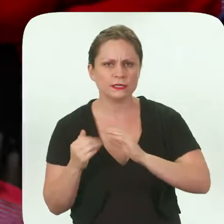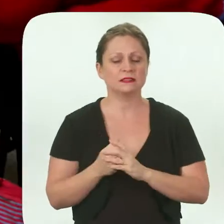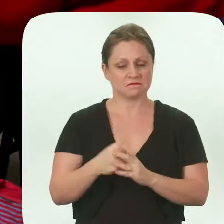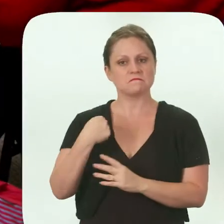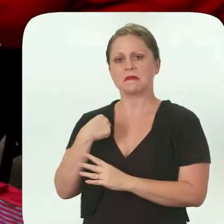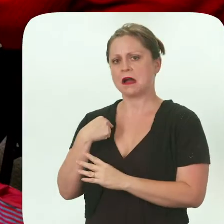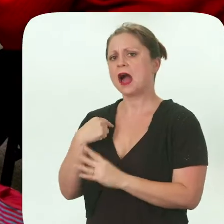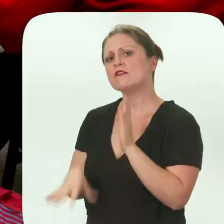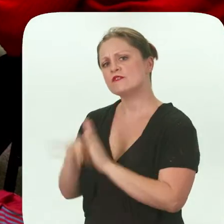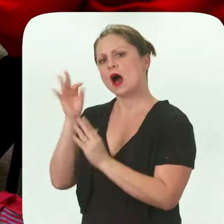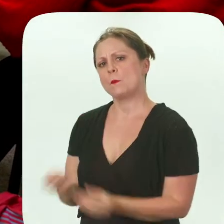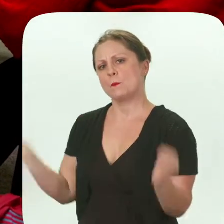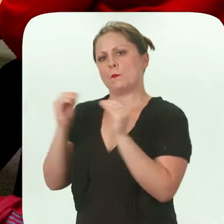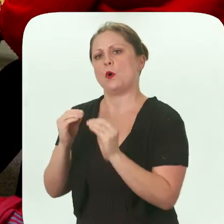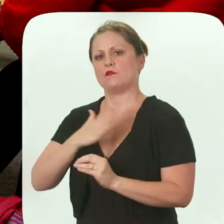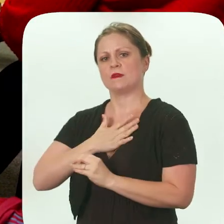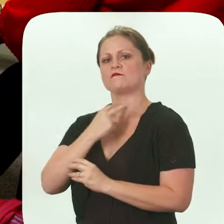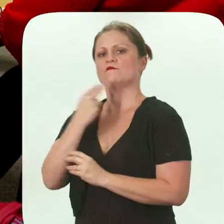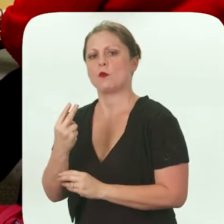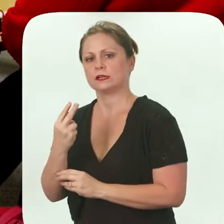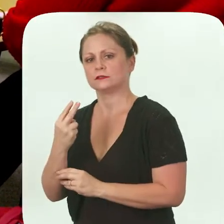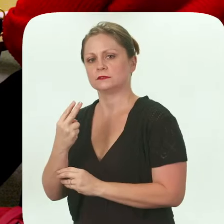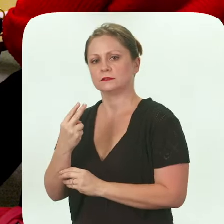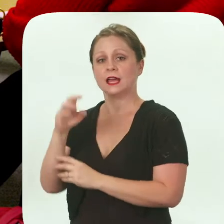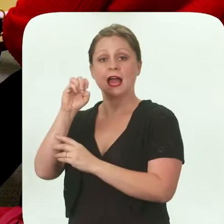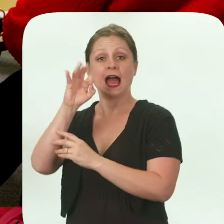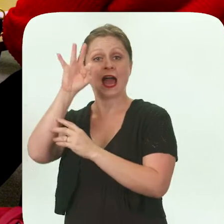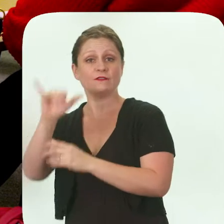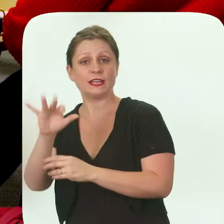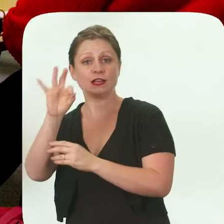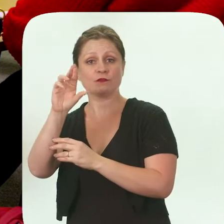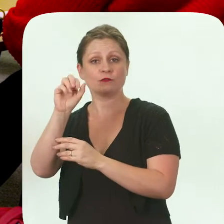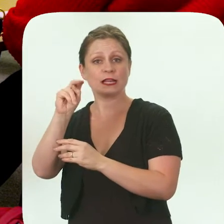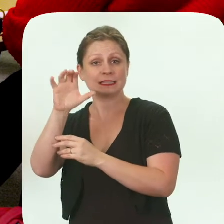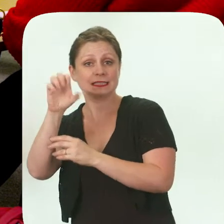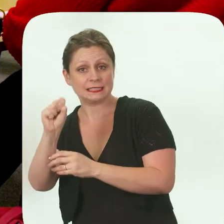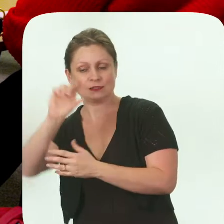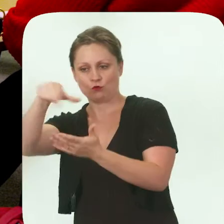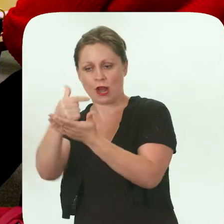I've definitely found more of my own voice. Effy Frances, graduate of Community Leadership Academy.